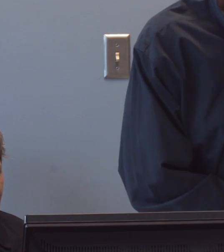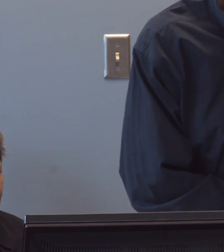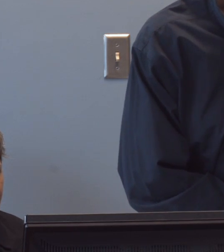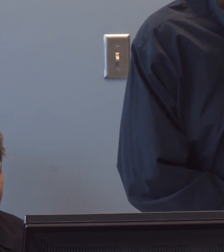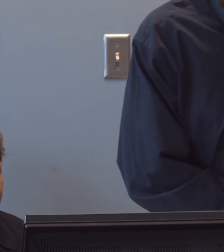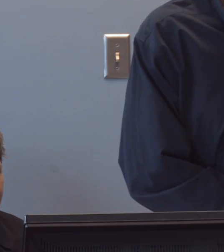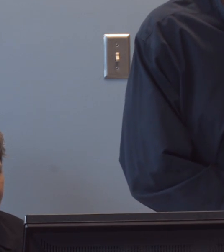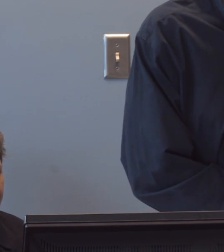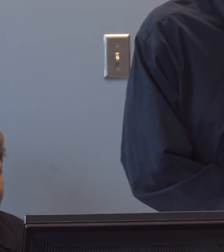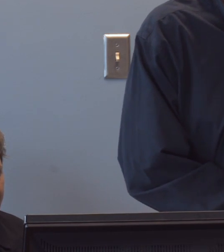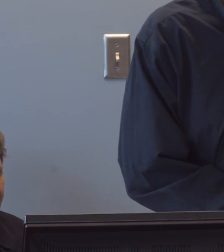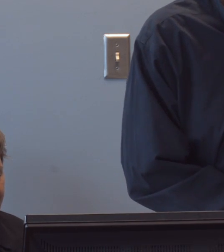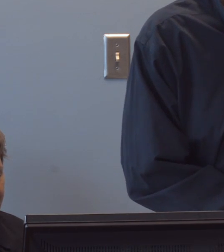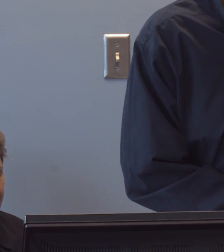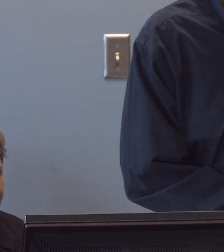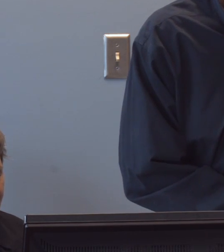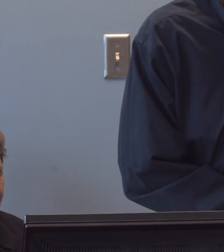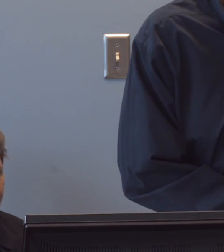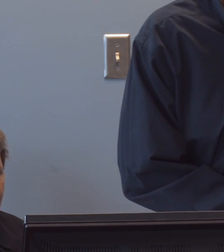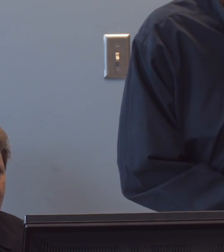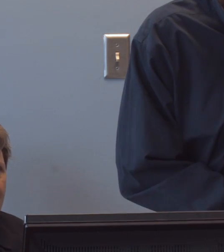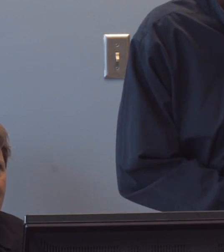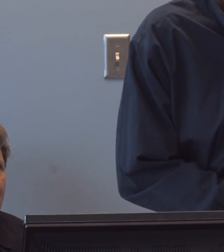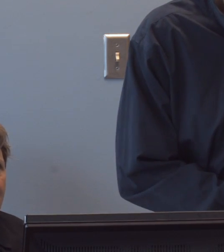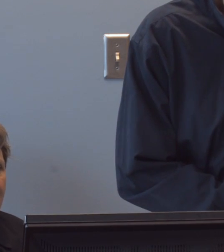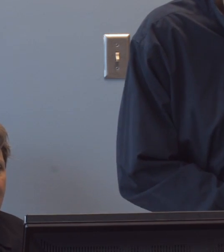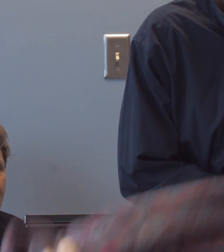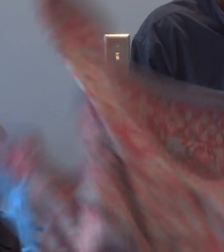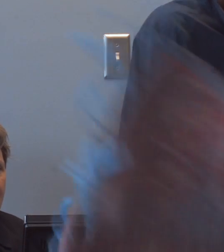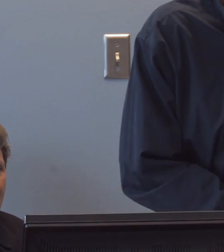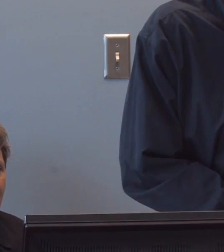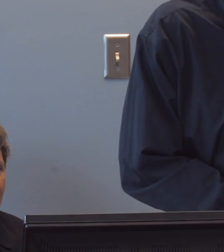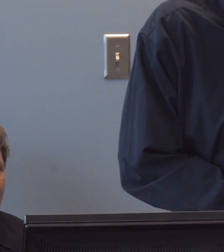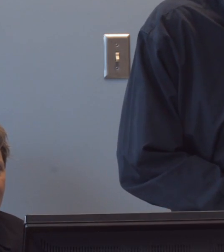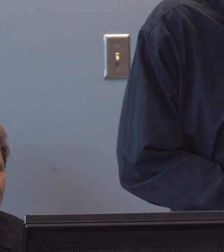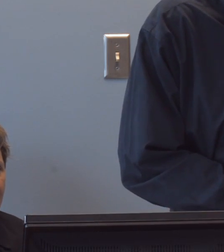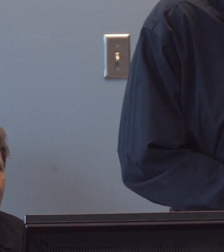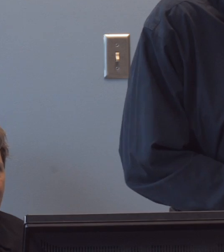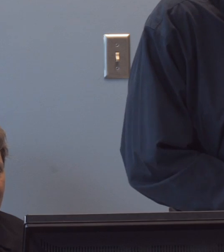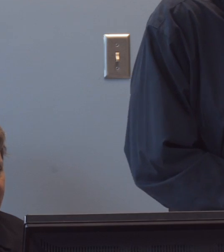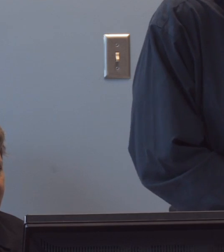and he has 38 years of professional experience in the area of rehabilitation